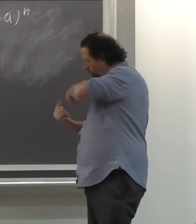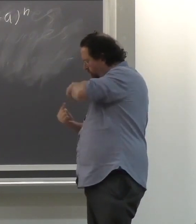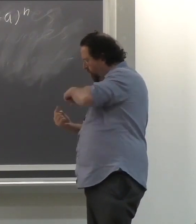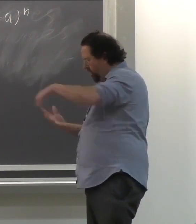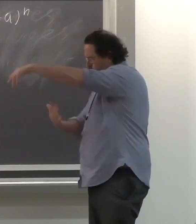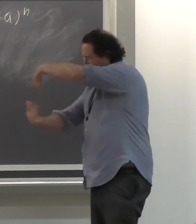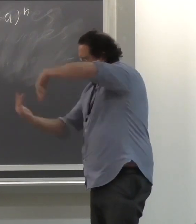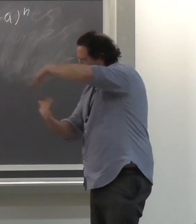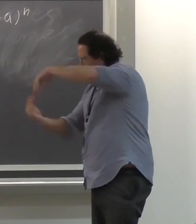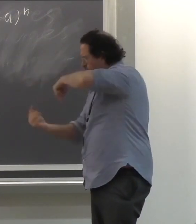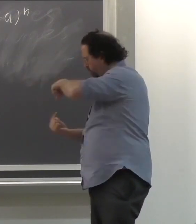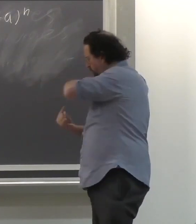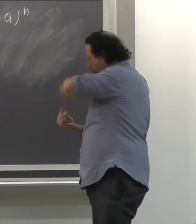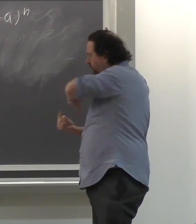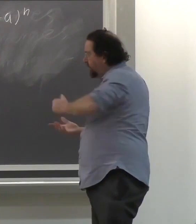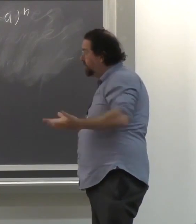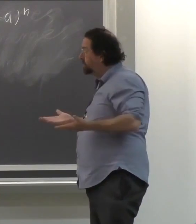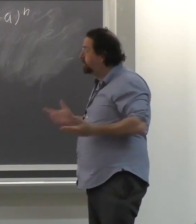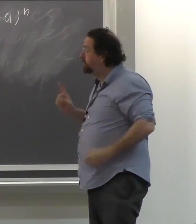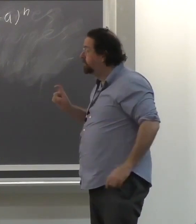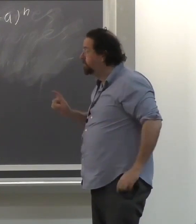with people as opposed to only interacting within themselves